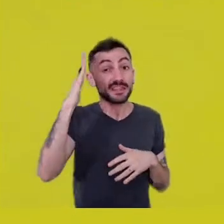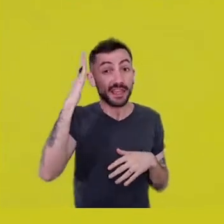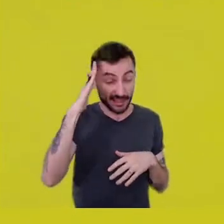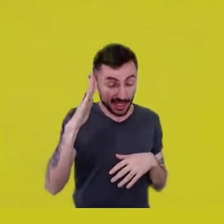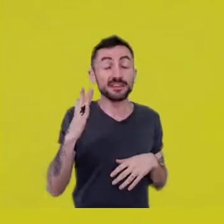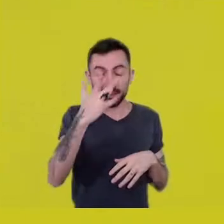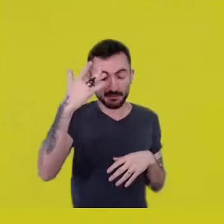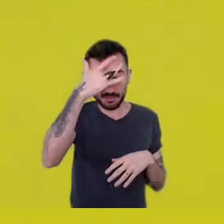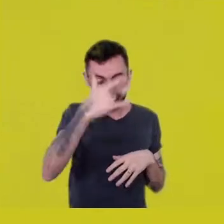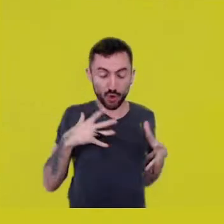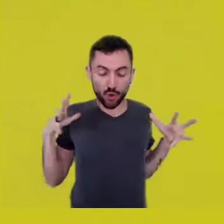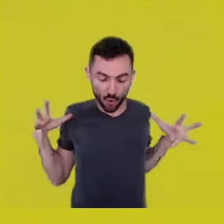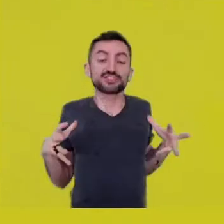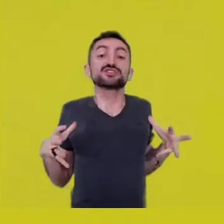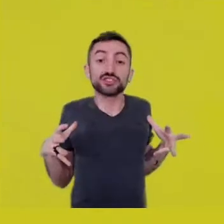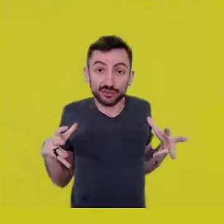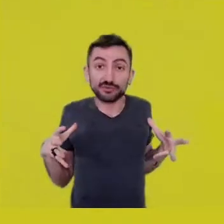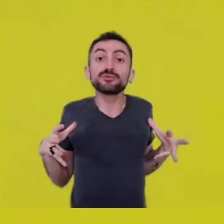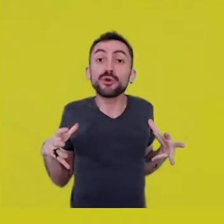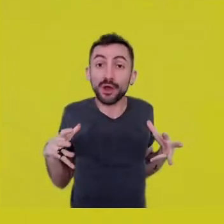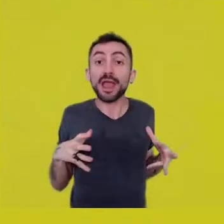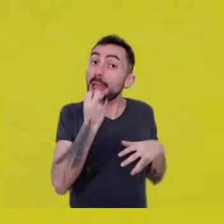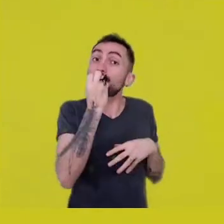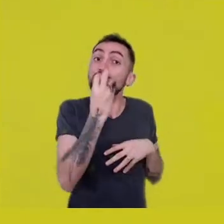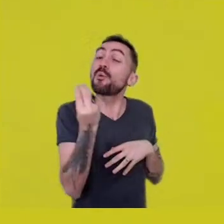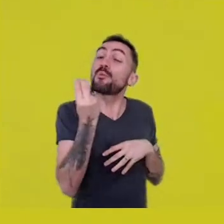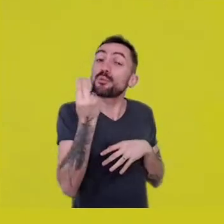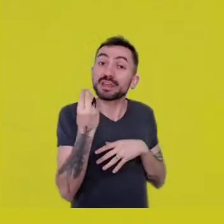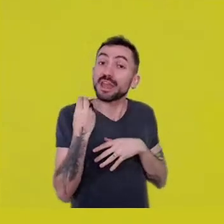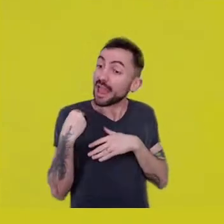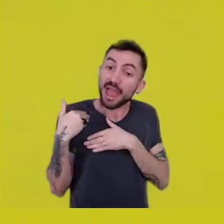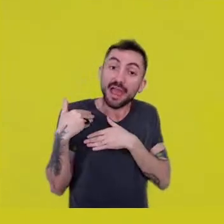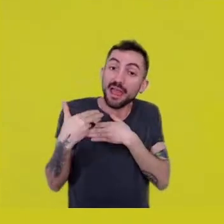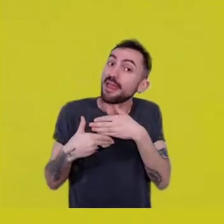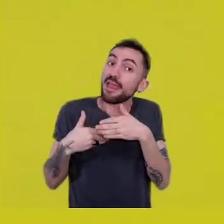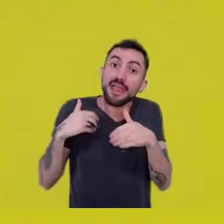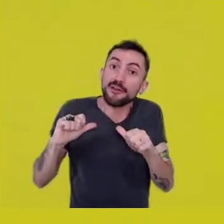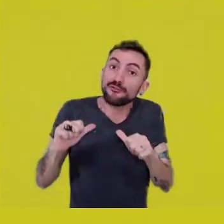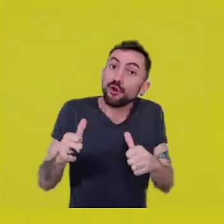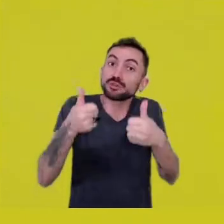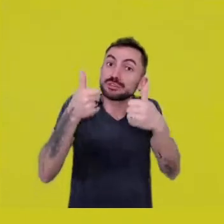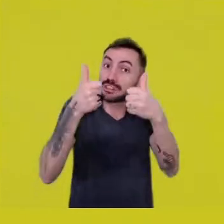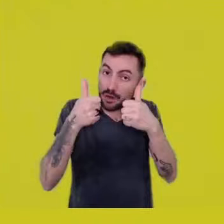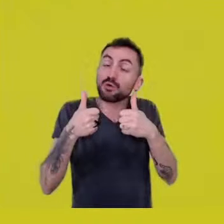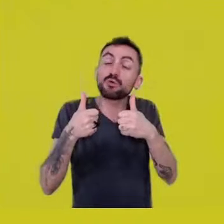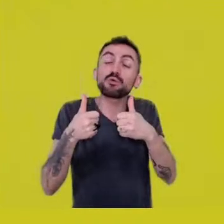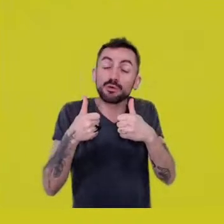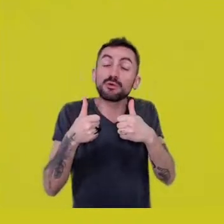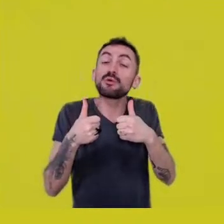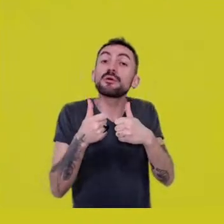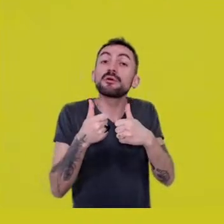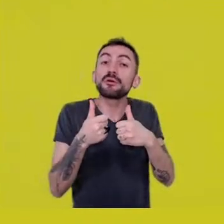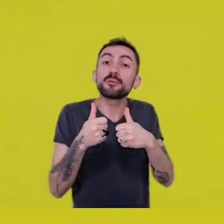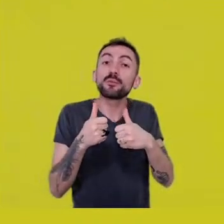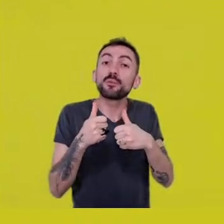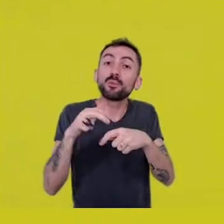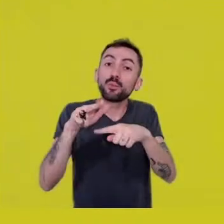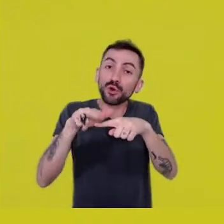in relation to forming the socially implied individual,